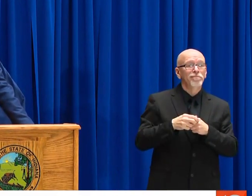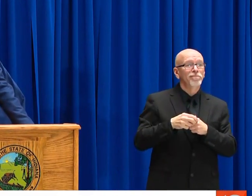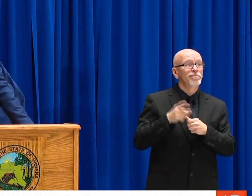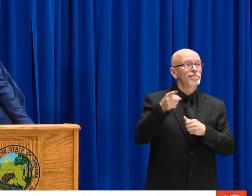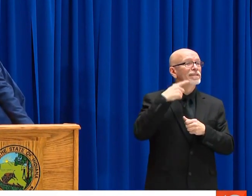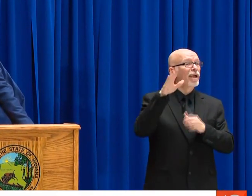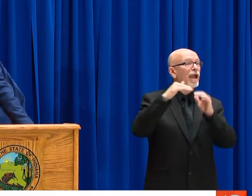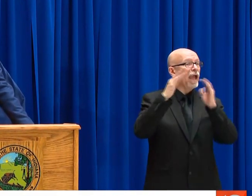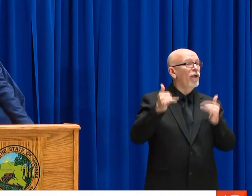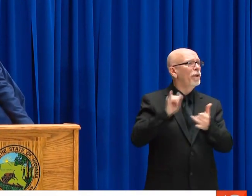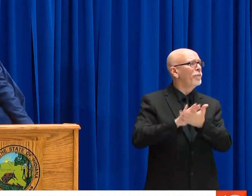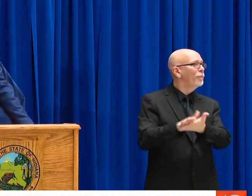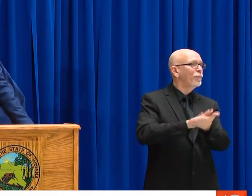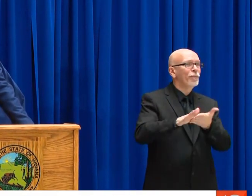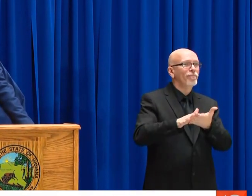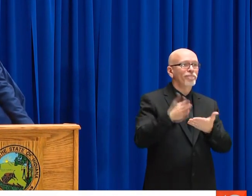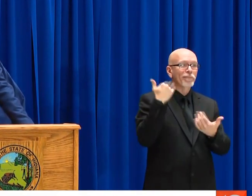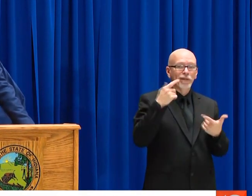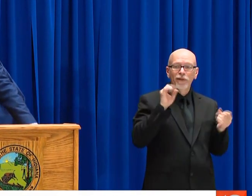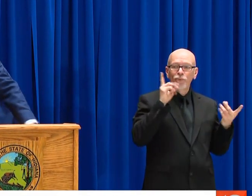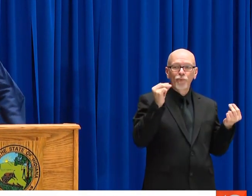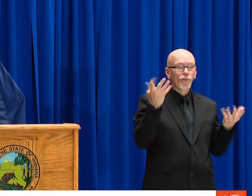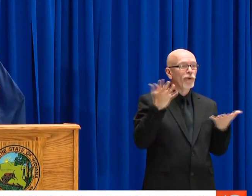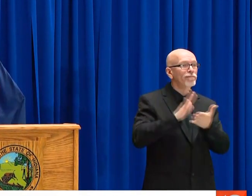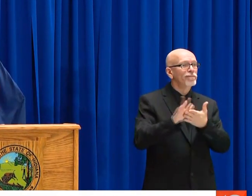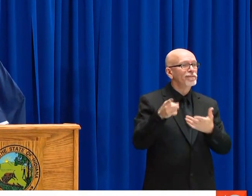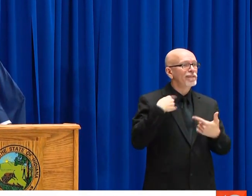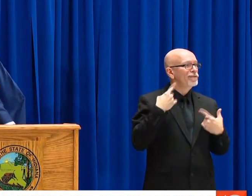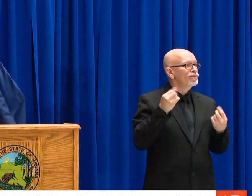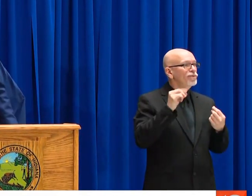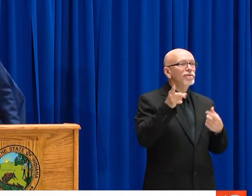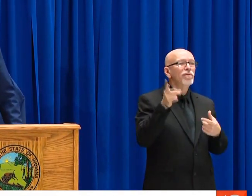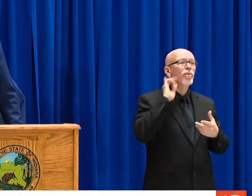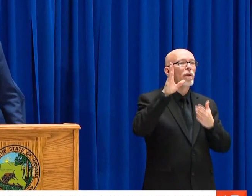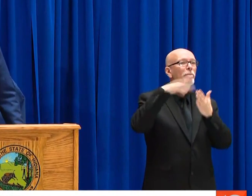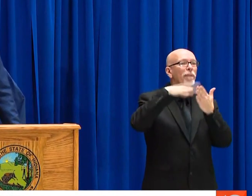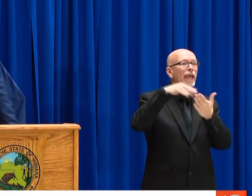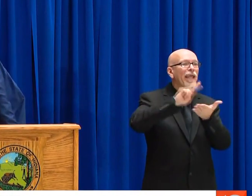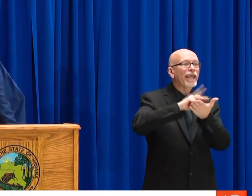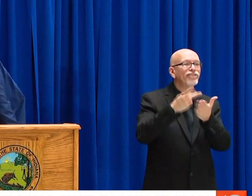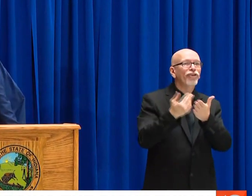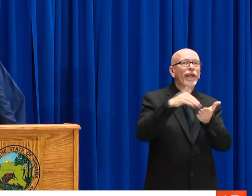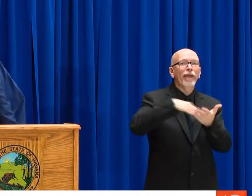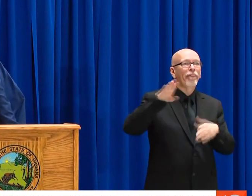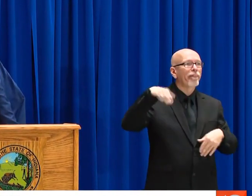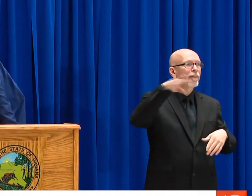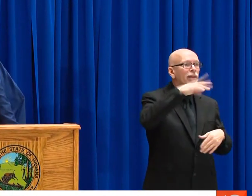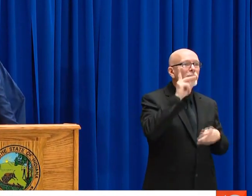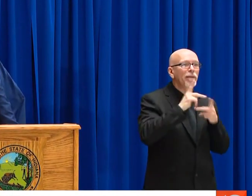ALREADY. I TALKED TO MY PARENTS JUST YESTERDAY. THEY SAID THE HOUSE HAS NEVER